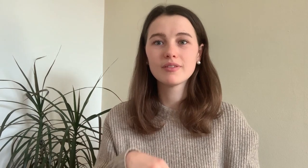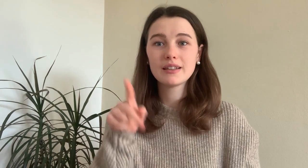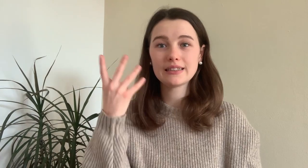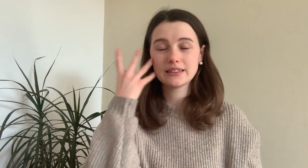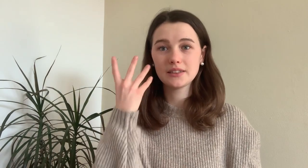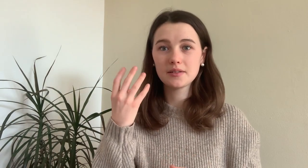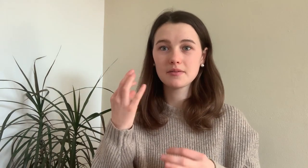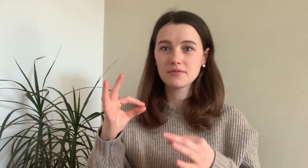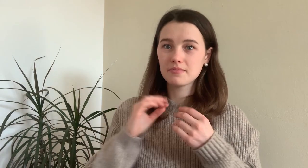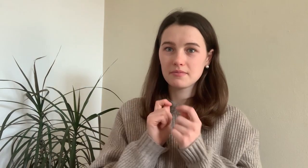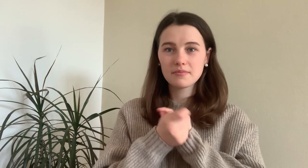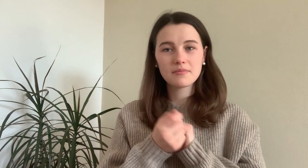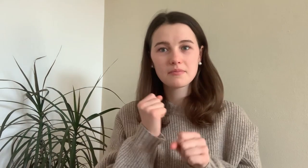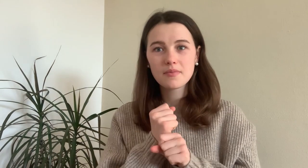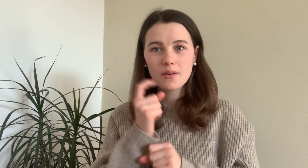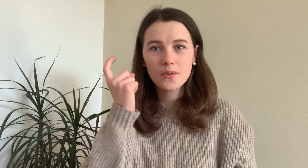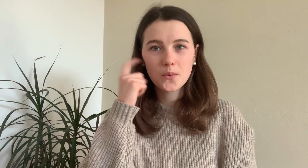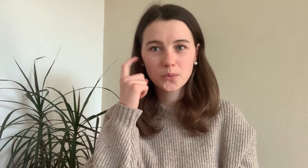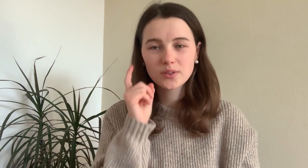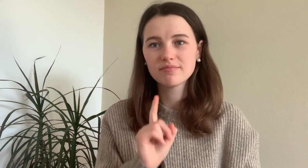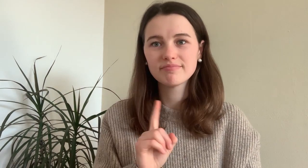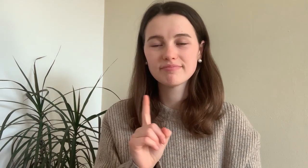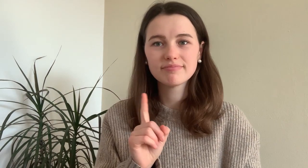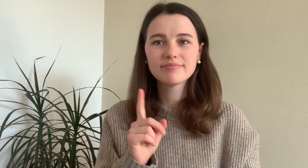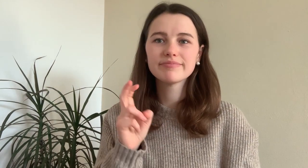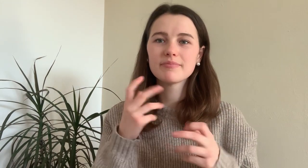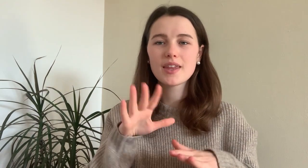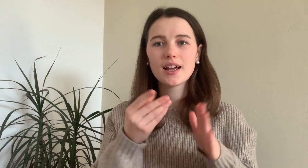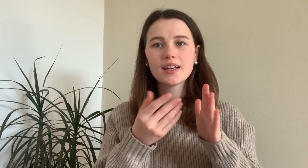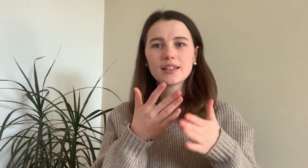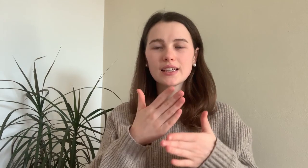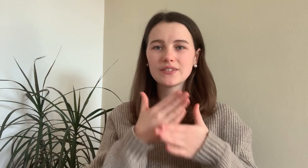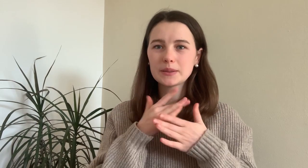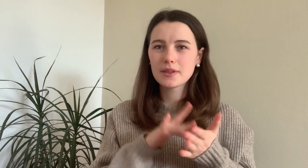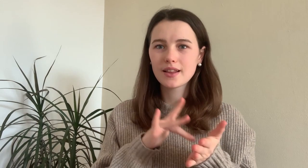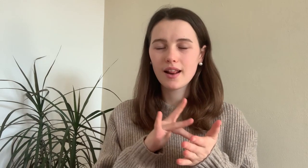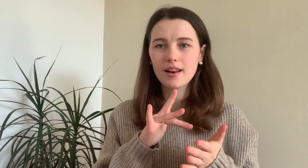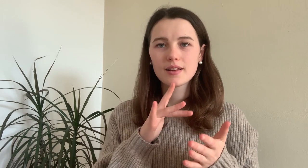Does this device make me hearing?! No. It is more like a tool that helps me.